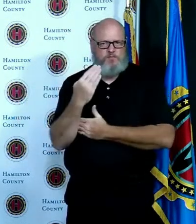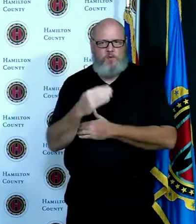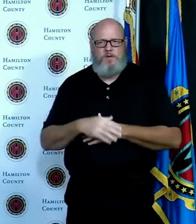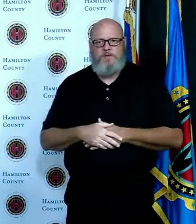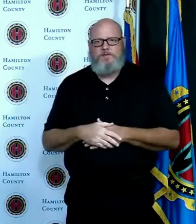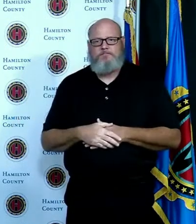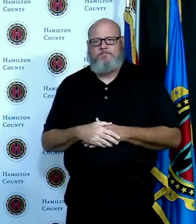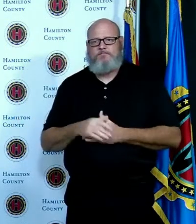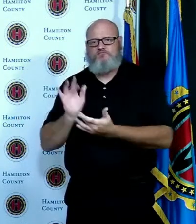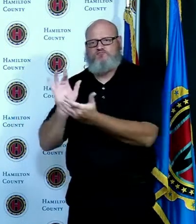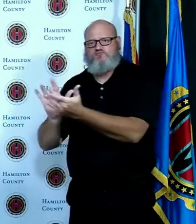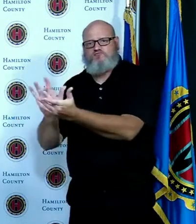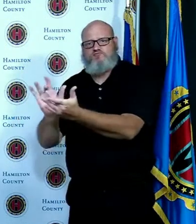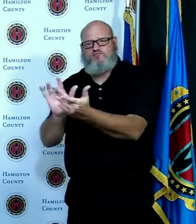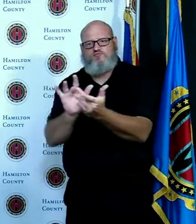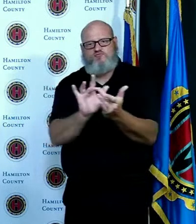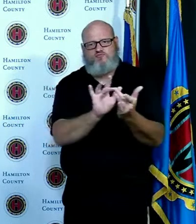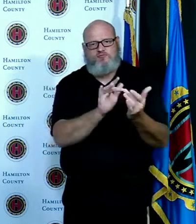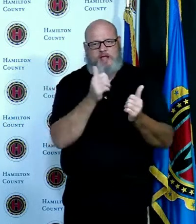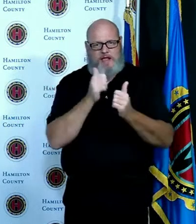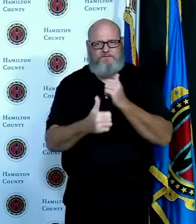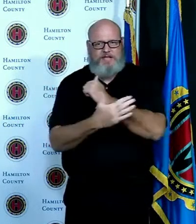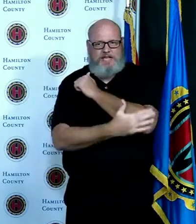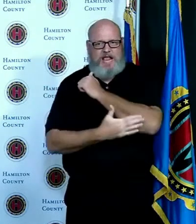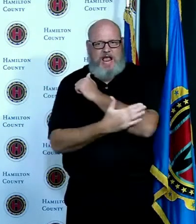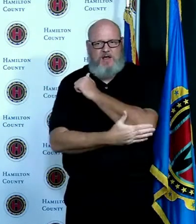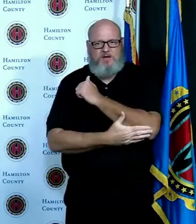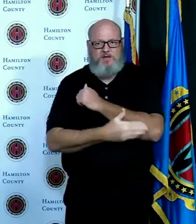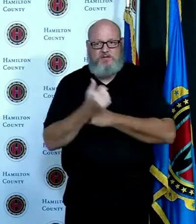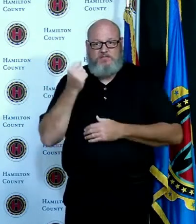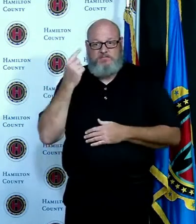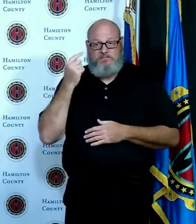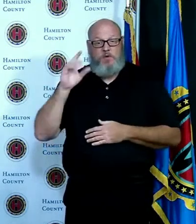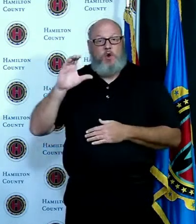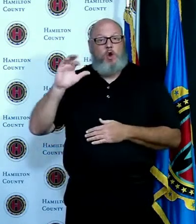Hamilton County is one of those counties it's Clark County Cuyahoga County and Hamilton County